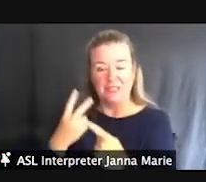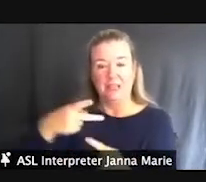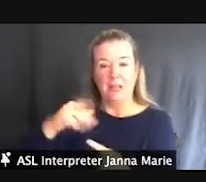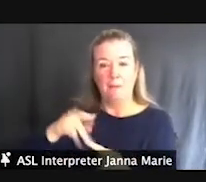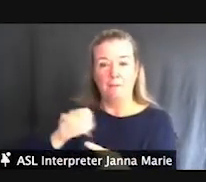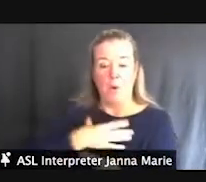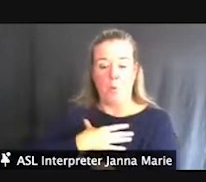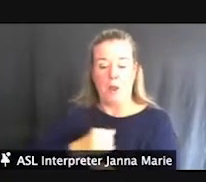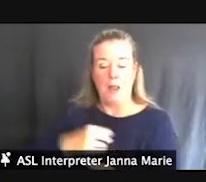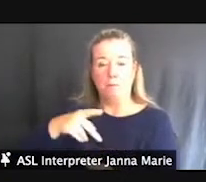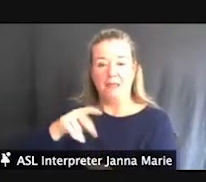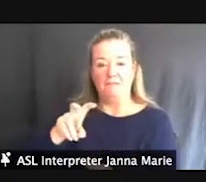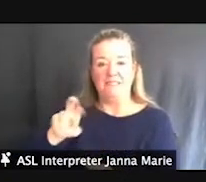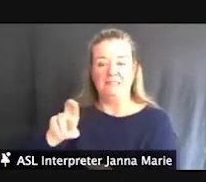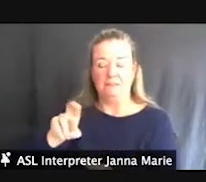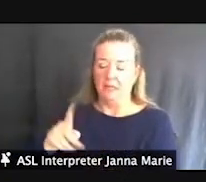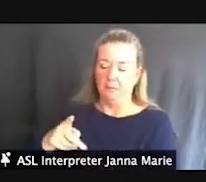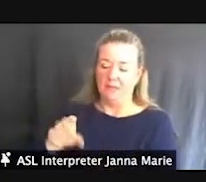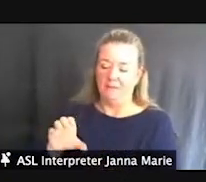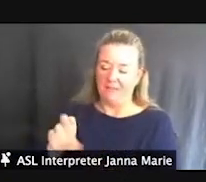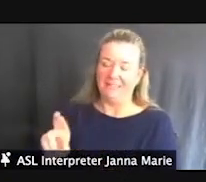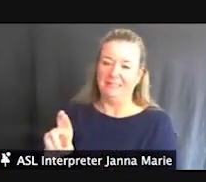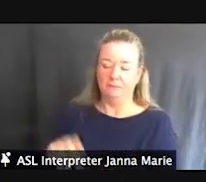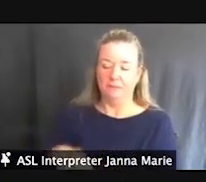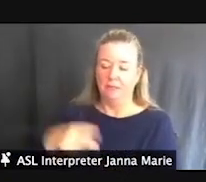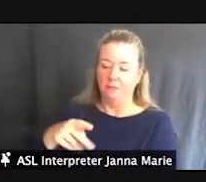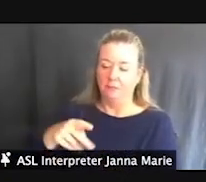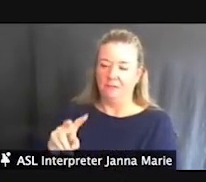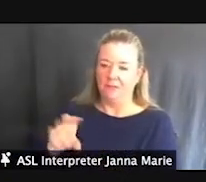The other picture is just simply like a two-person kayak where they've added some balancing,